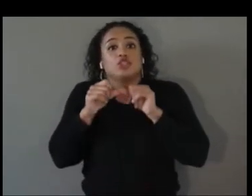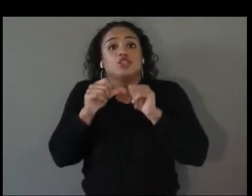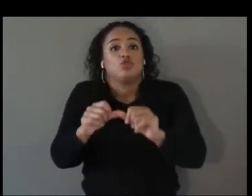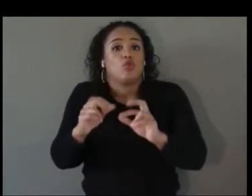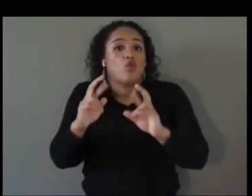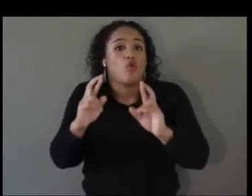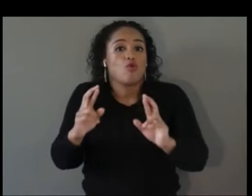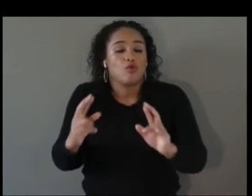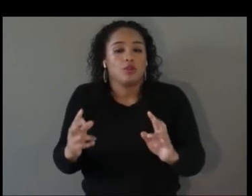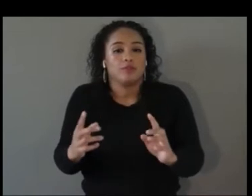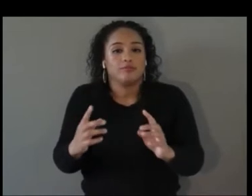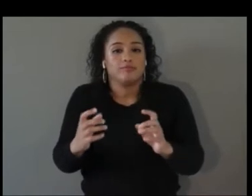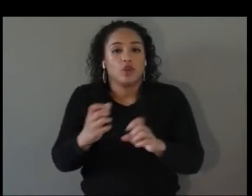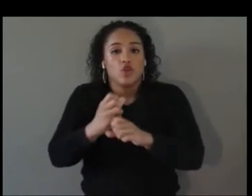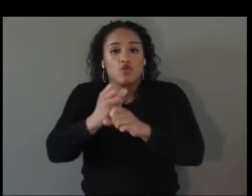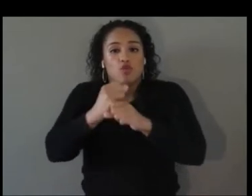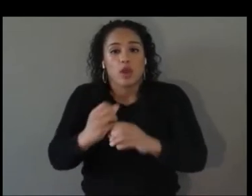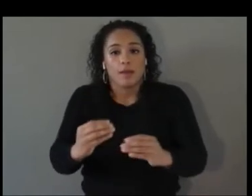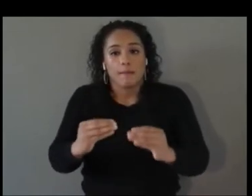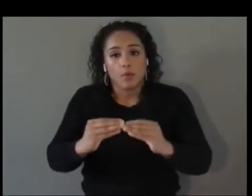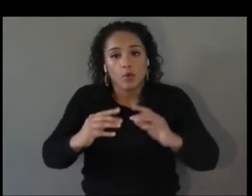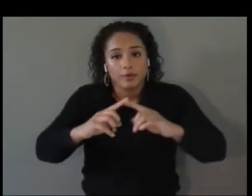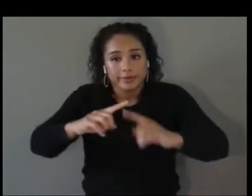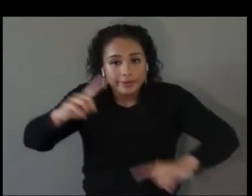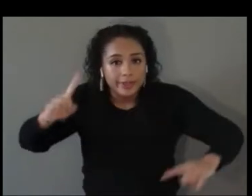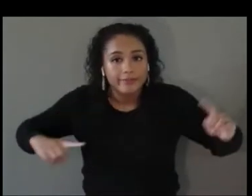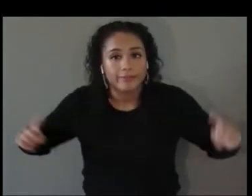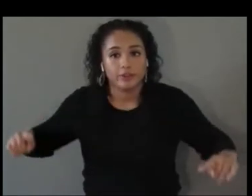innovative space in immersive technologies.